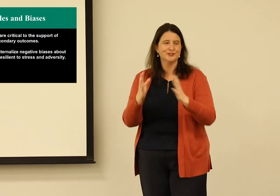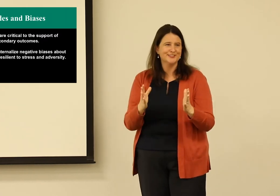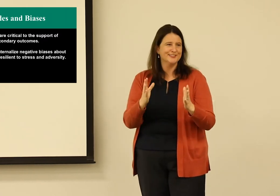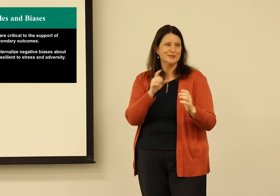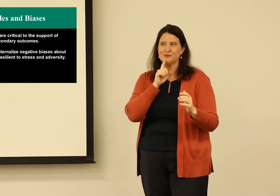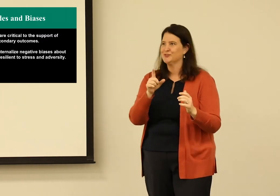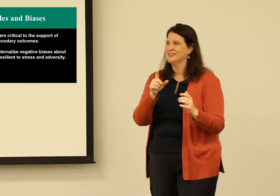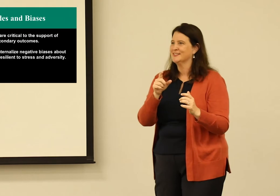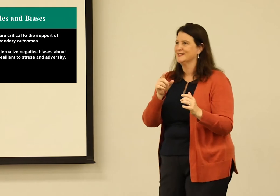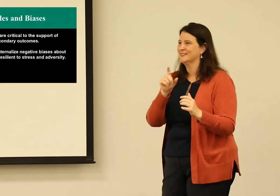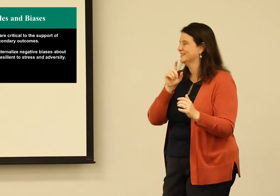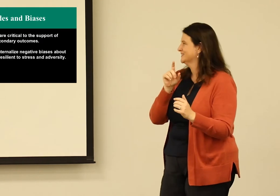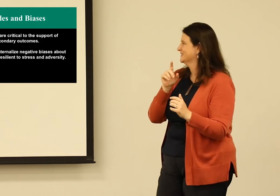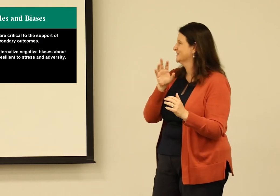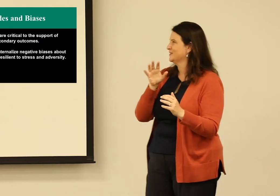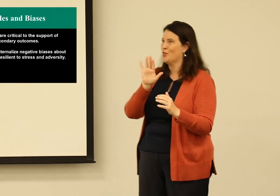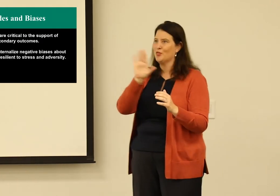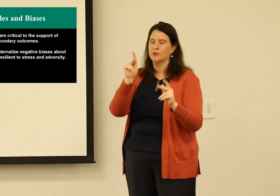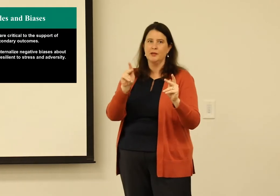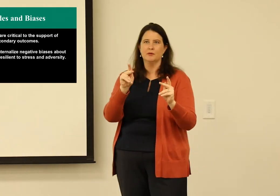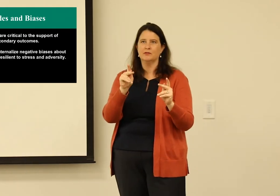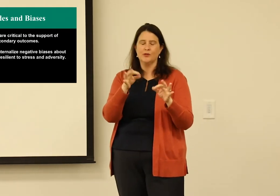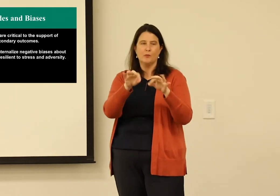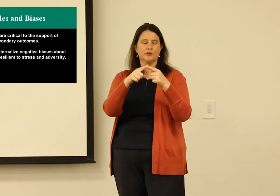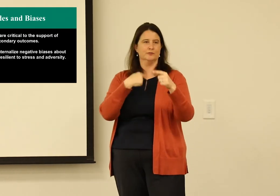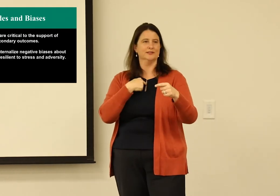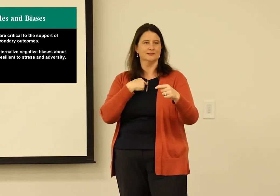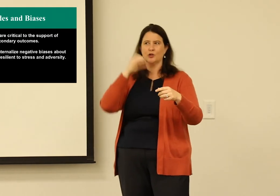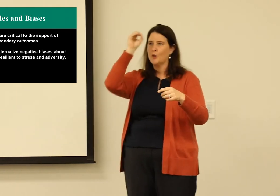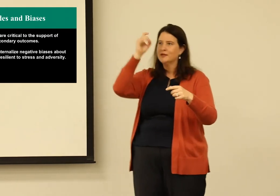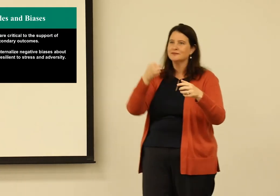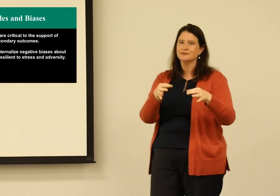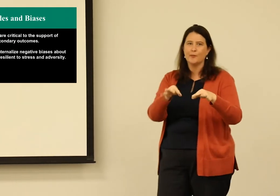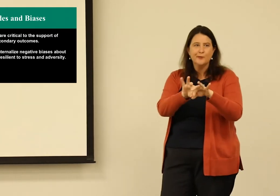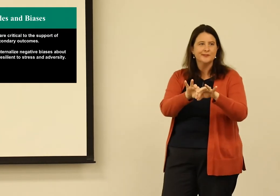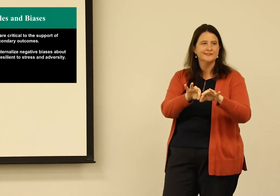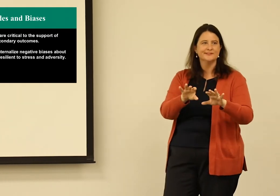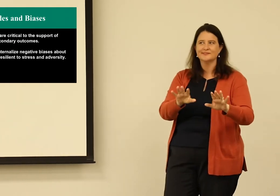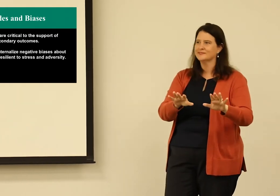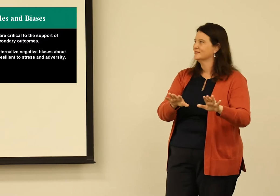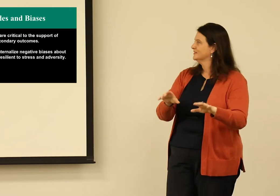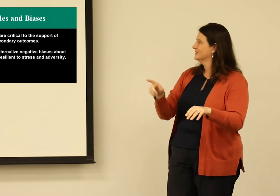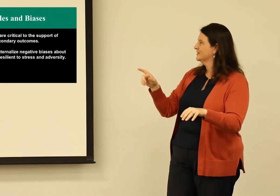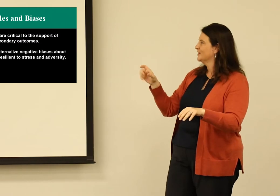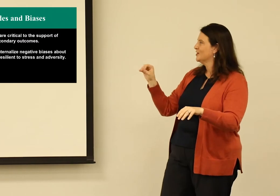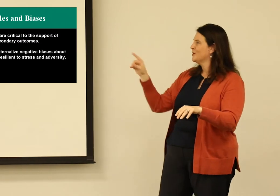my department chairs. These were all the people that were saying these to me, and they are important to me.